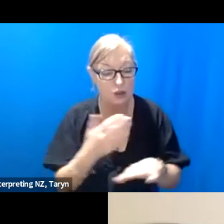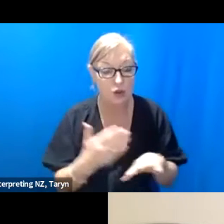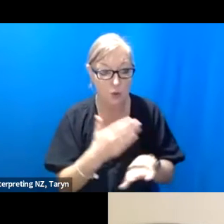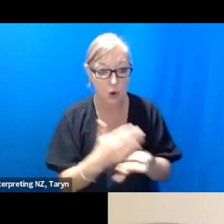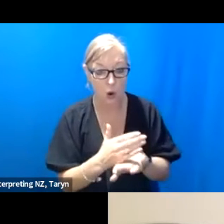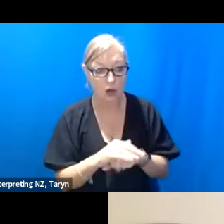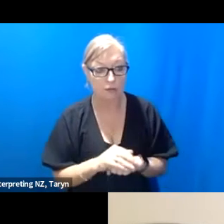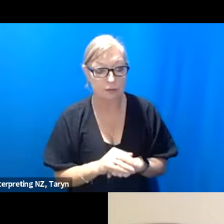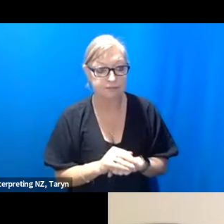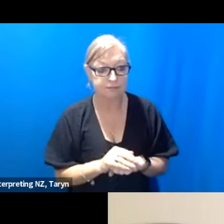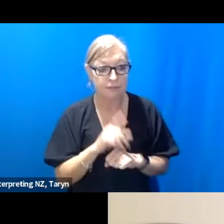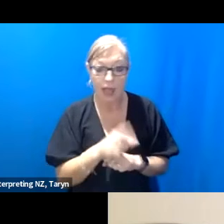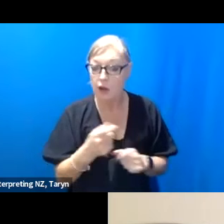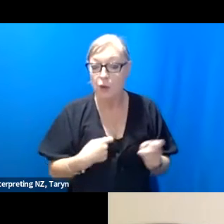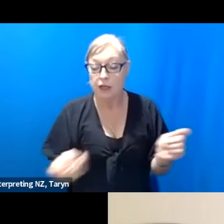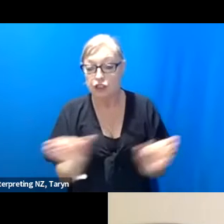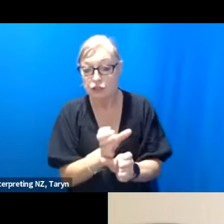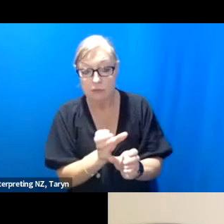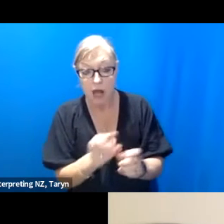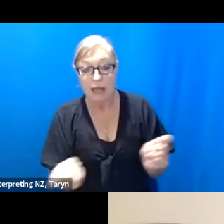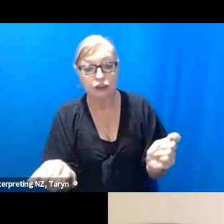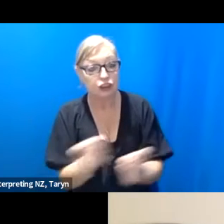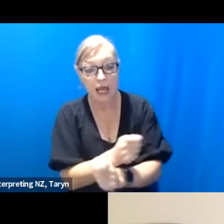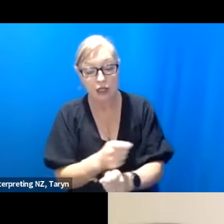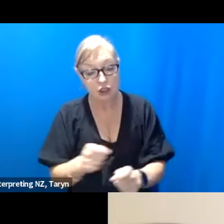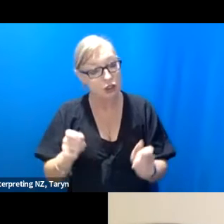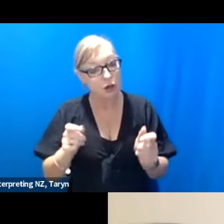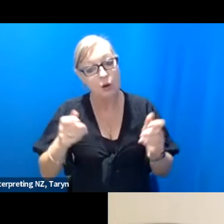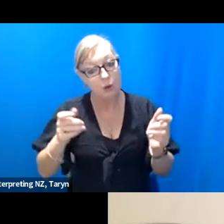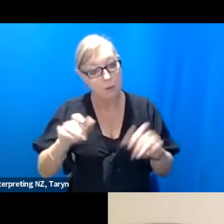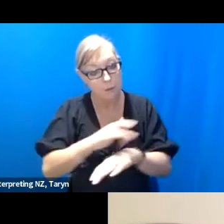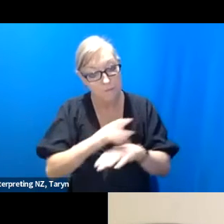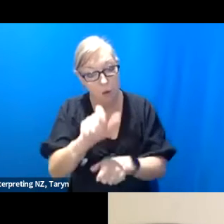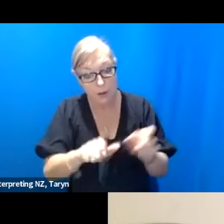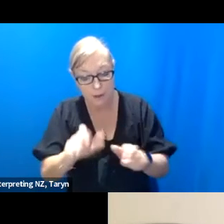work that is so bespoke to people and bodies so what happens when you have to replace a